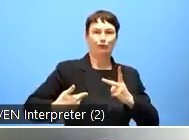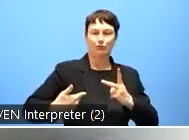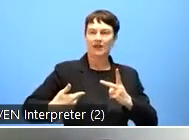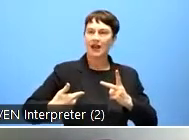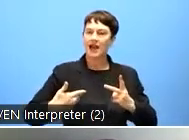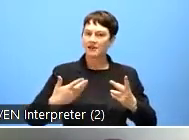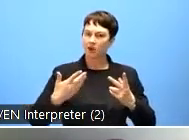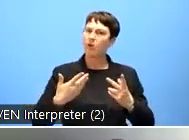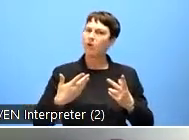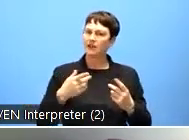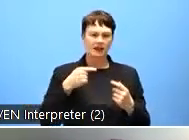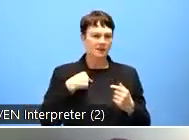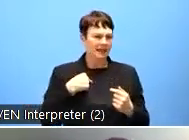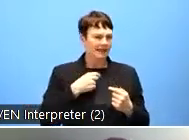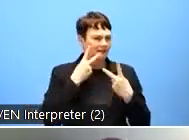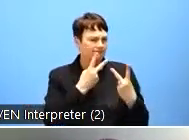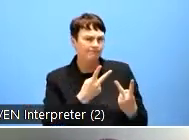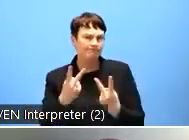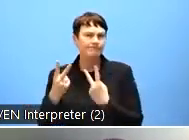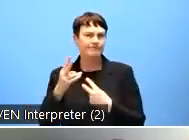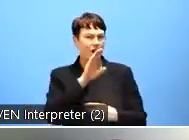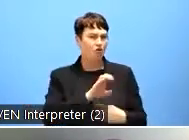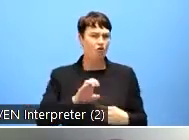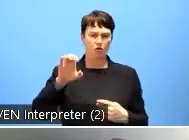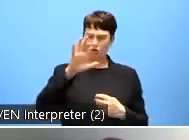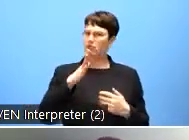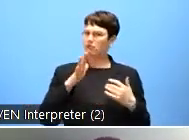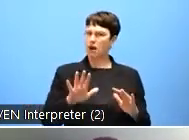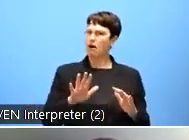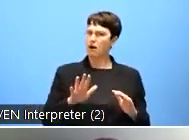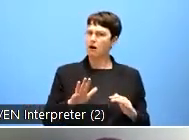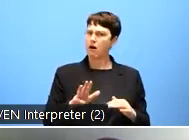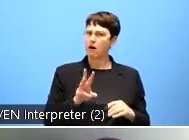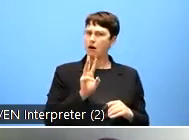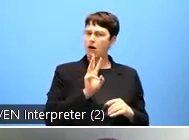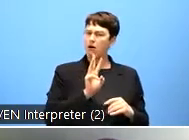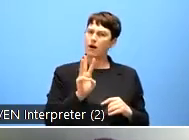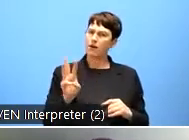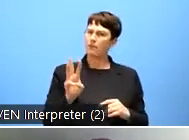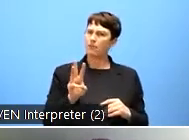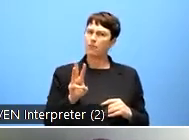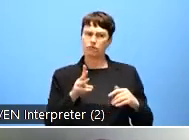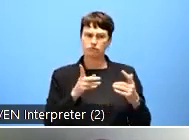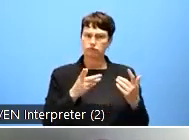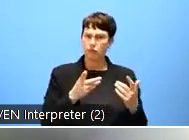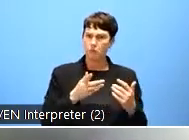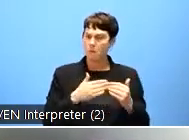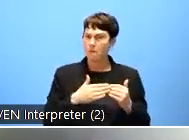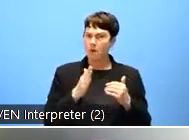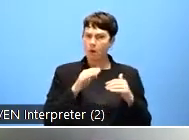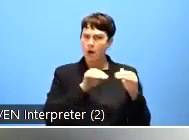It's not just, and I believe it will be discussed in the following panels. It's not just full